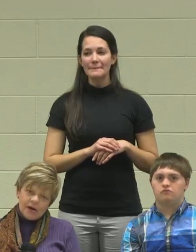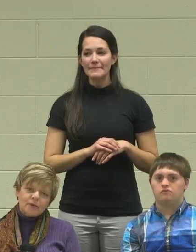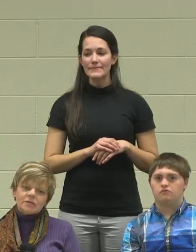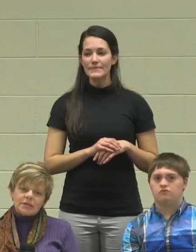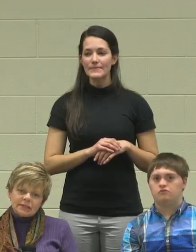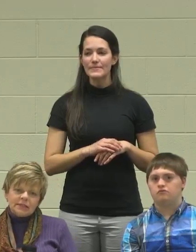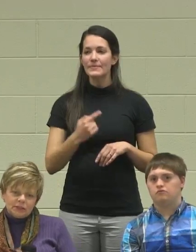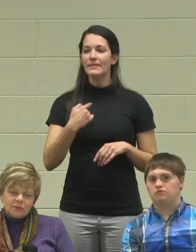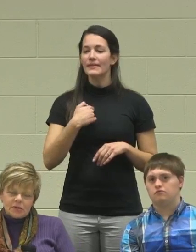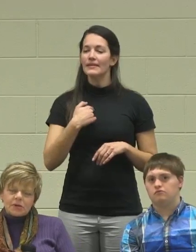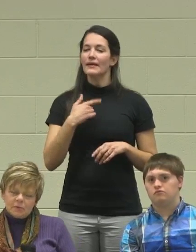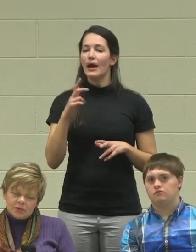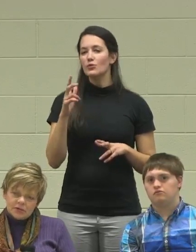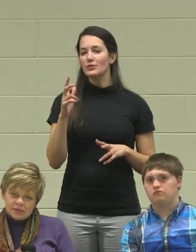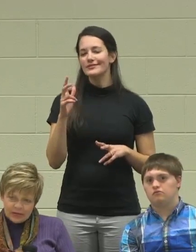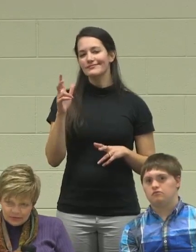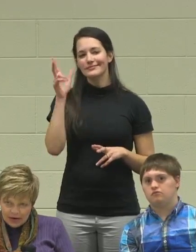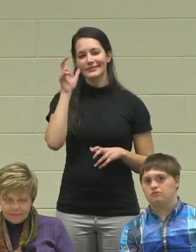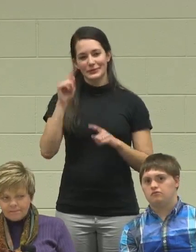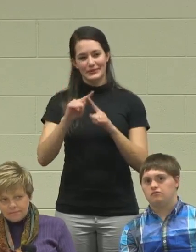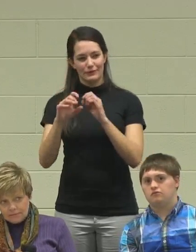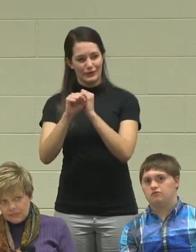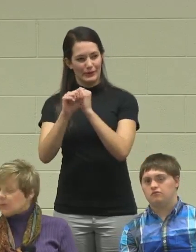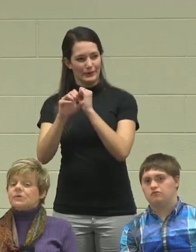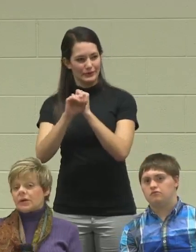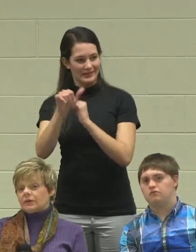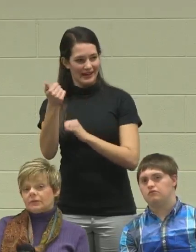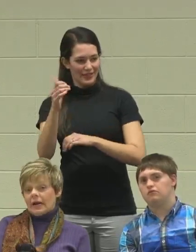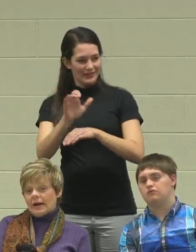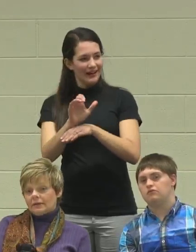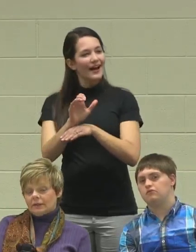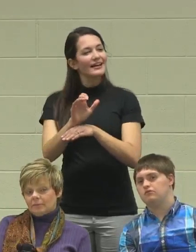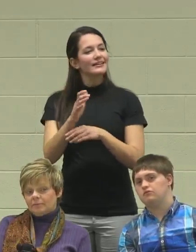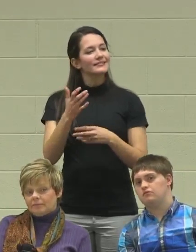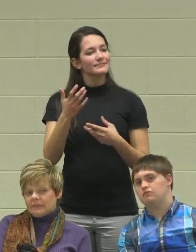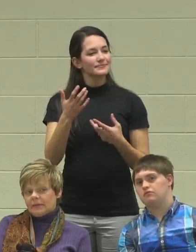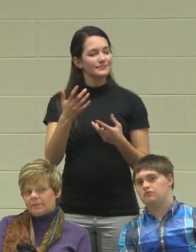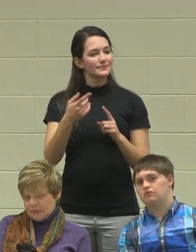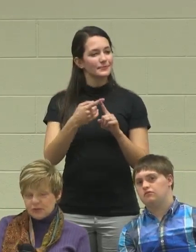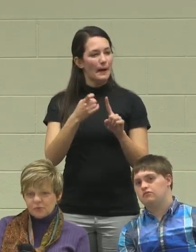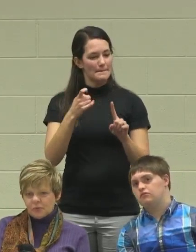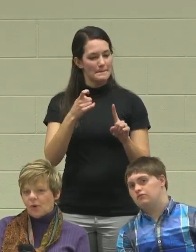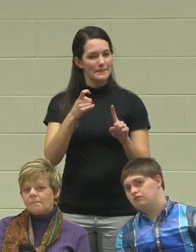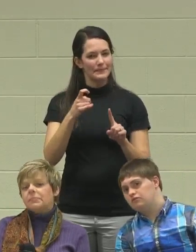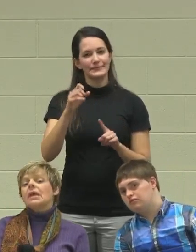I was listening to one of the commercials the other night, that was aired at the Super Bowl.